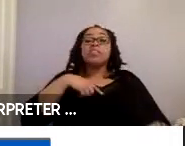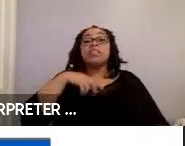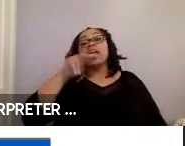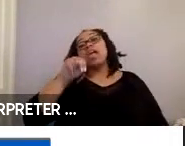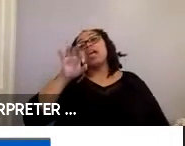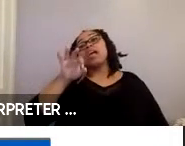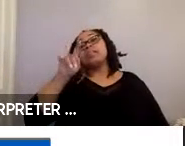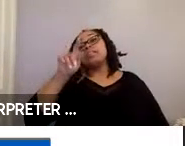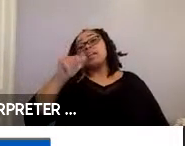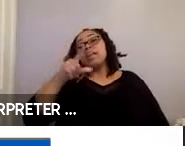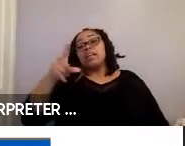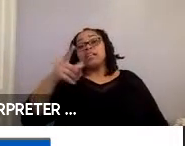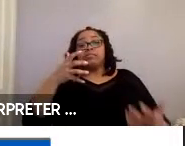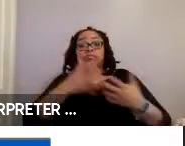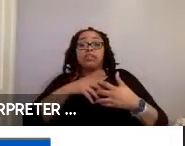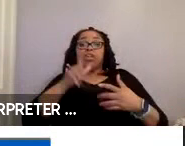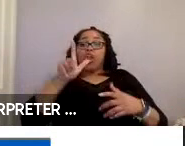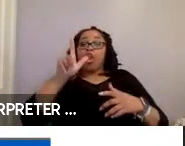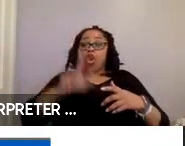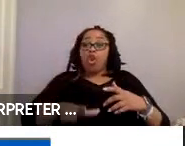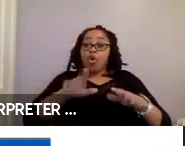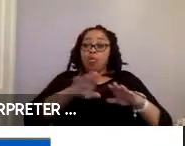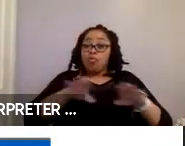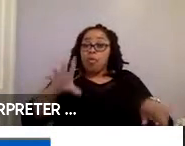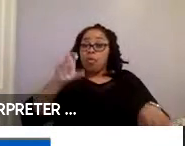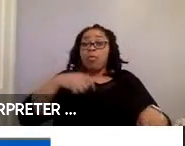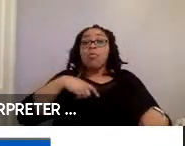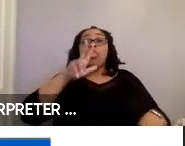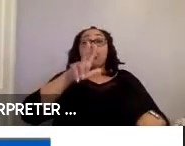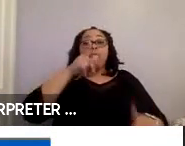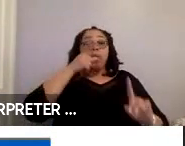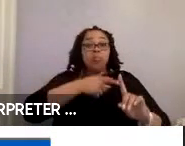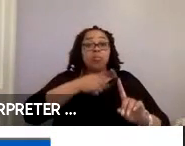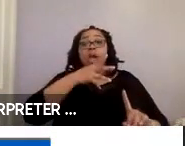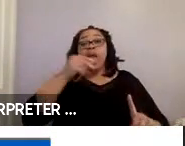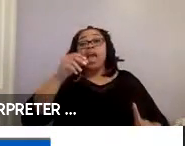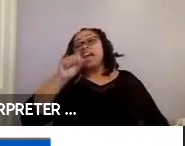retrofitted three of these low-floor buses with both the three-point and semi-automated